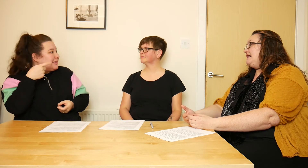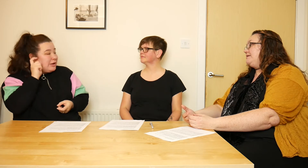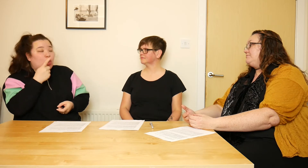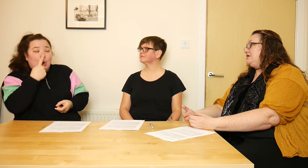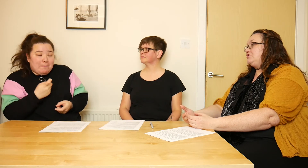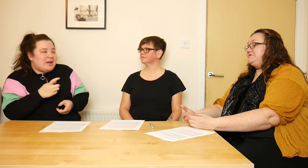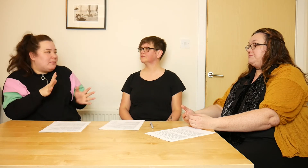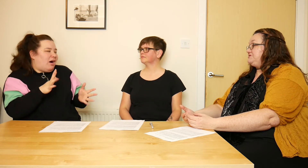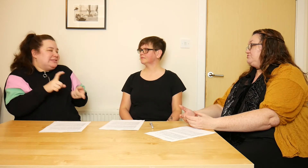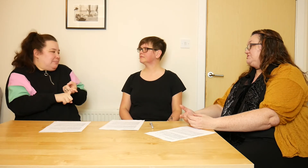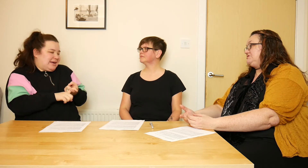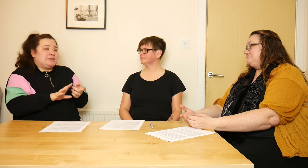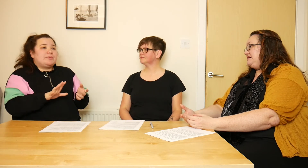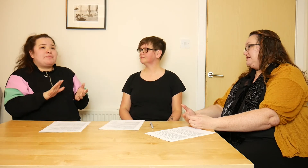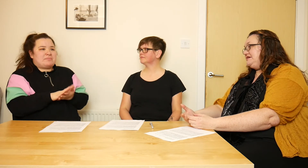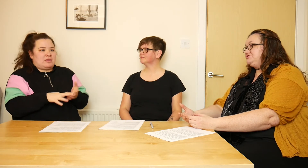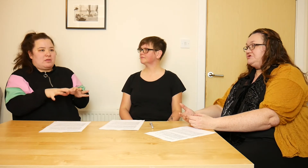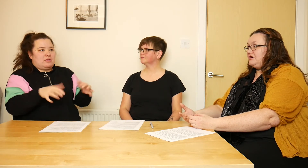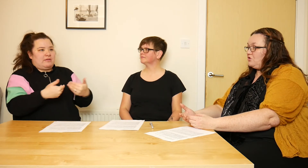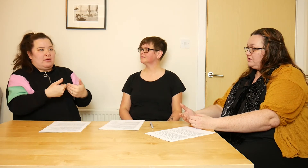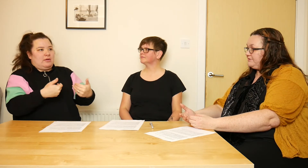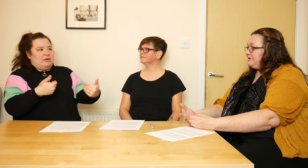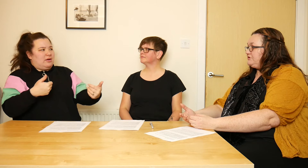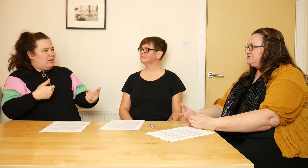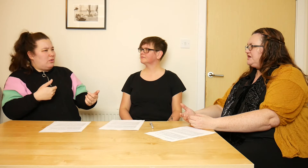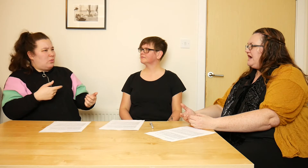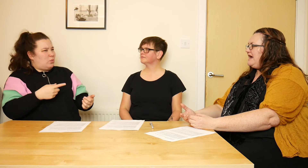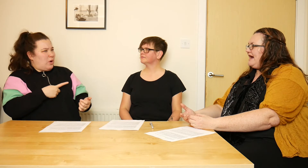it could be somebody who's a hearing aid or cochlear implant user.